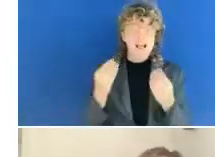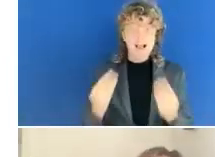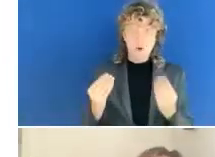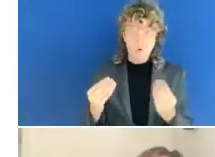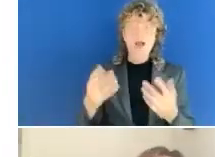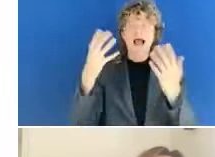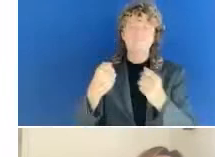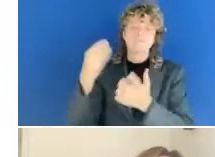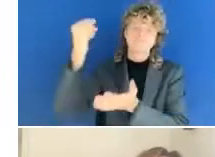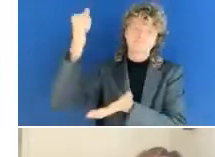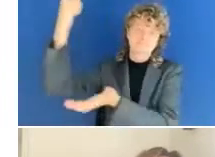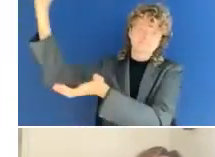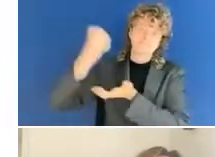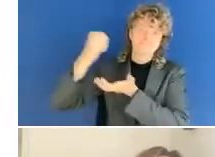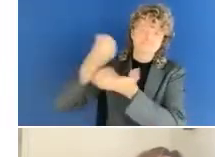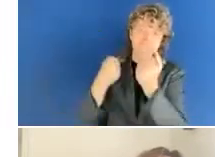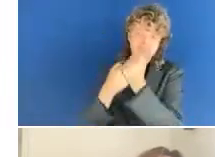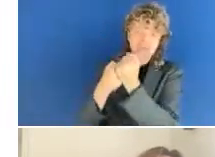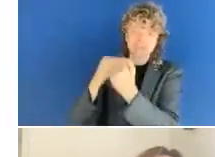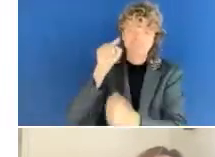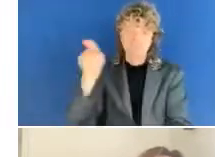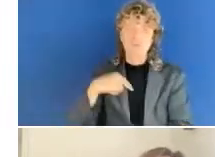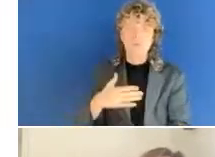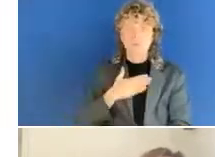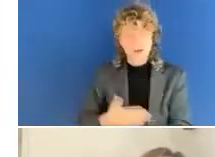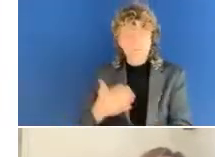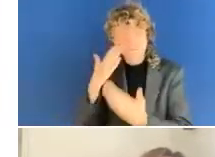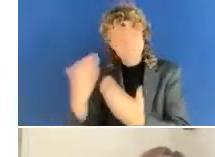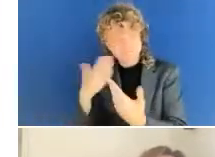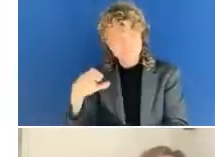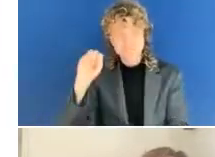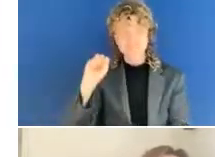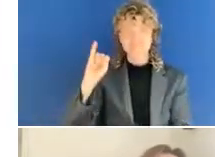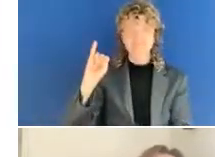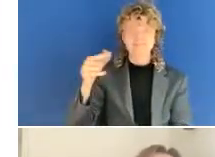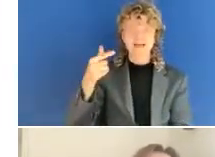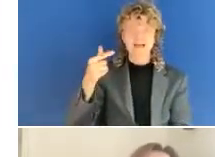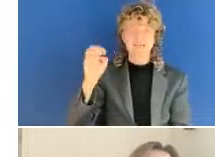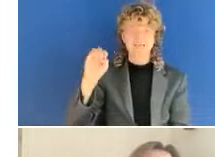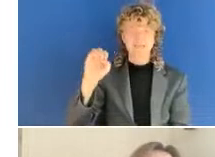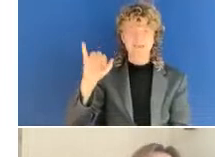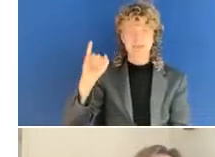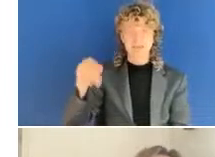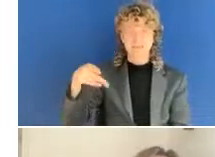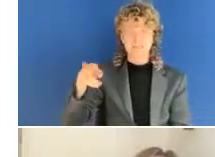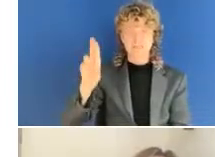and I would really like to thank Siteimprove and Crawford Technologies and also, Teiresias